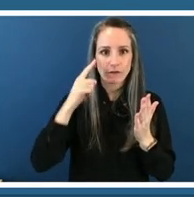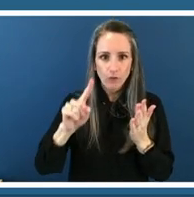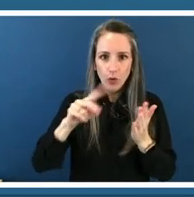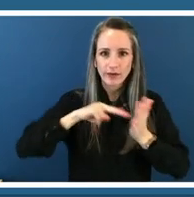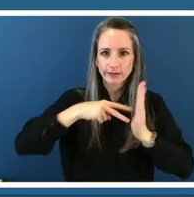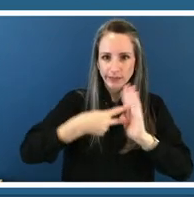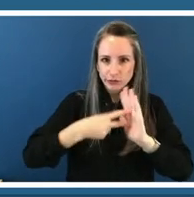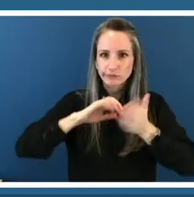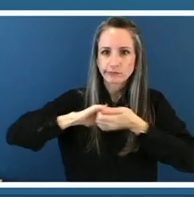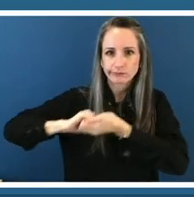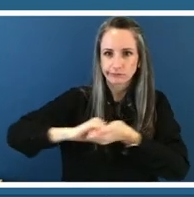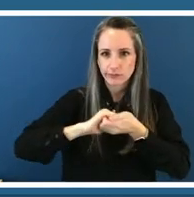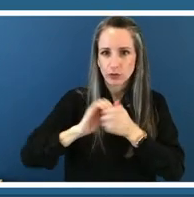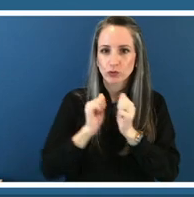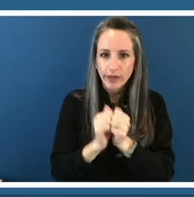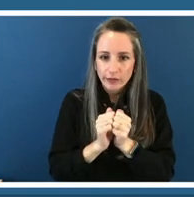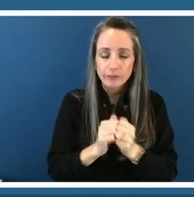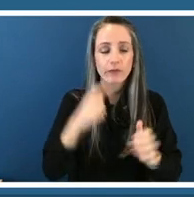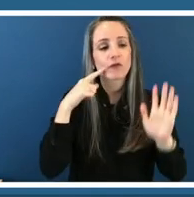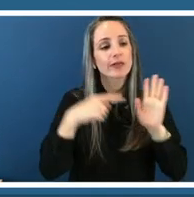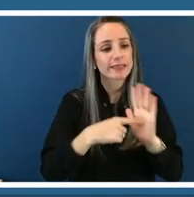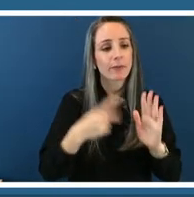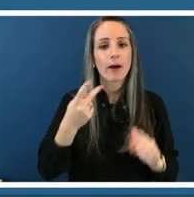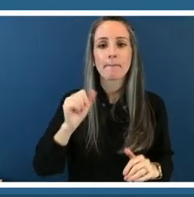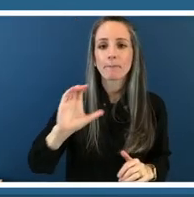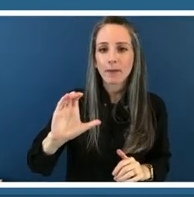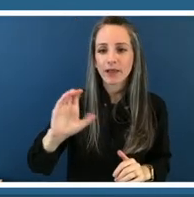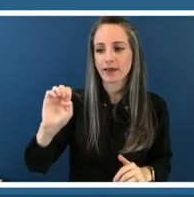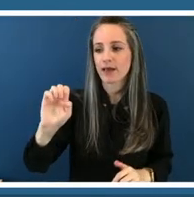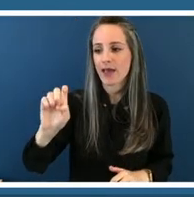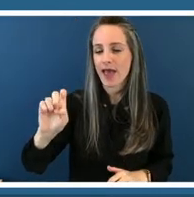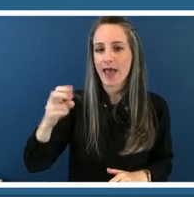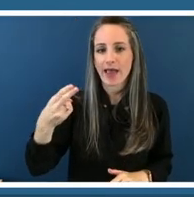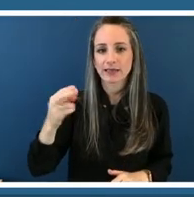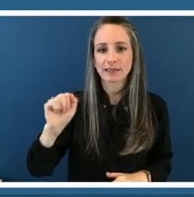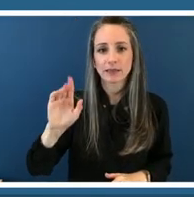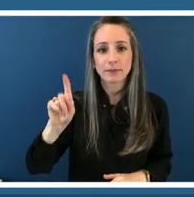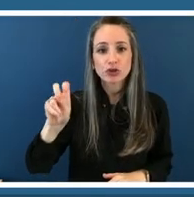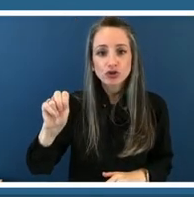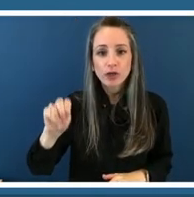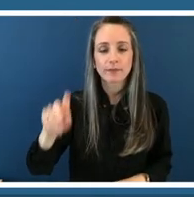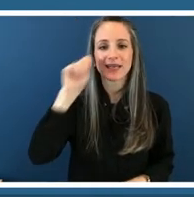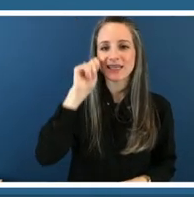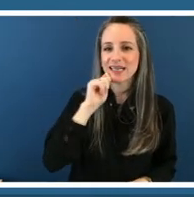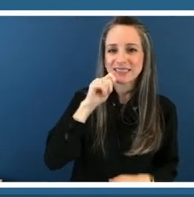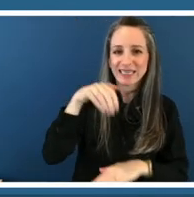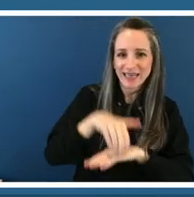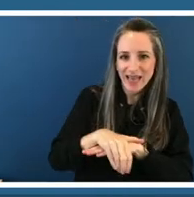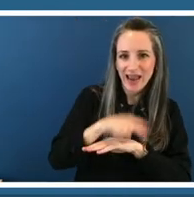goal like a public exhibition or a teen night at the museum